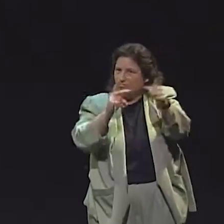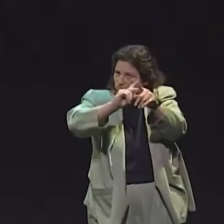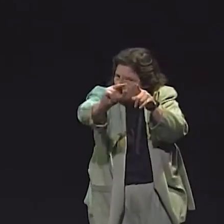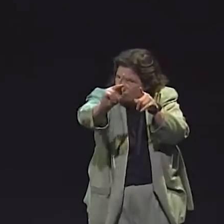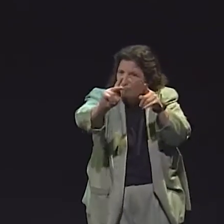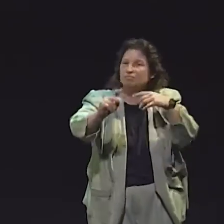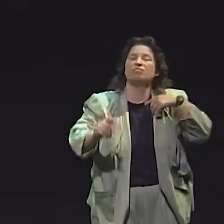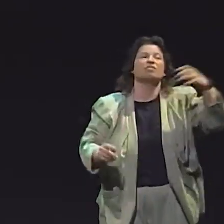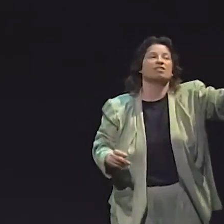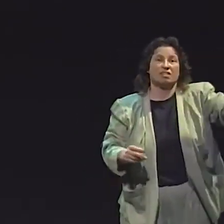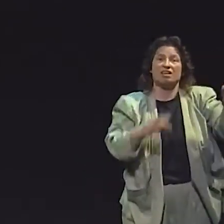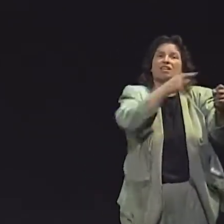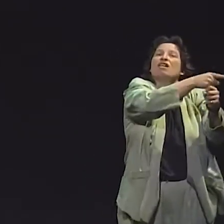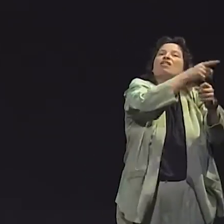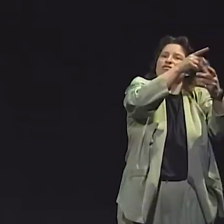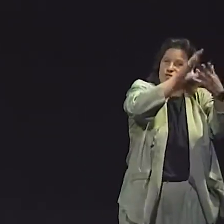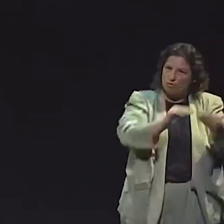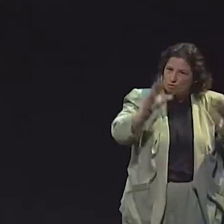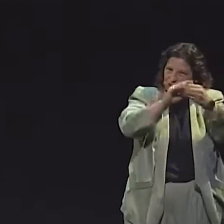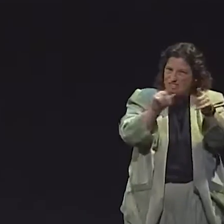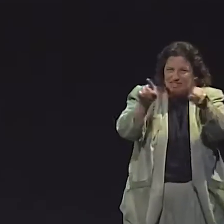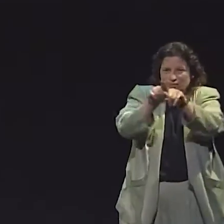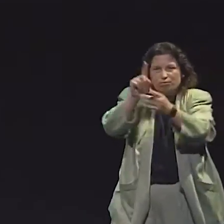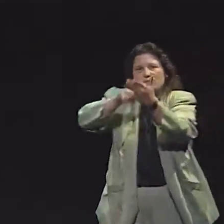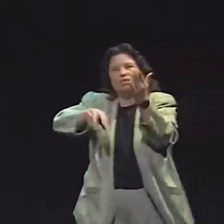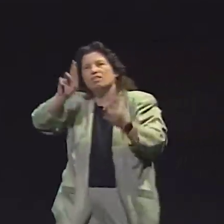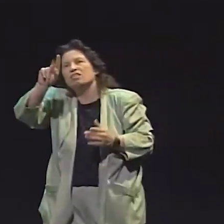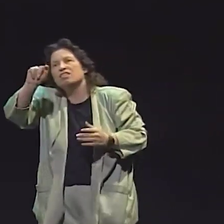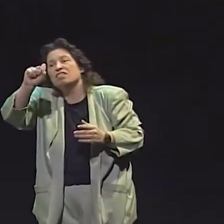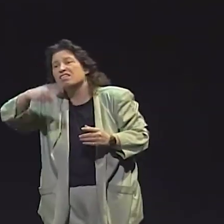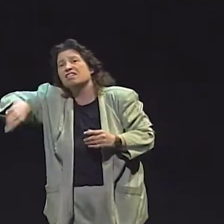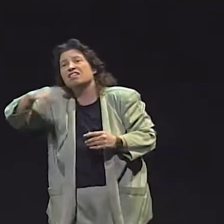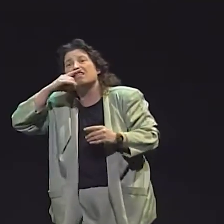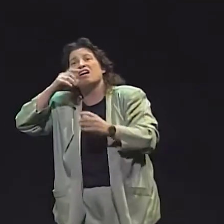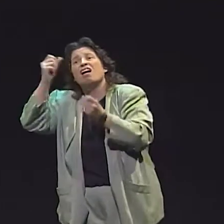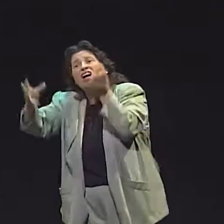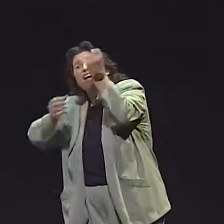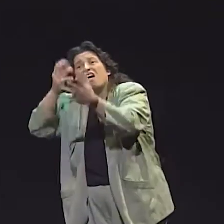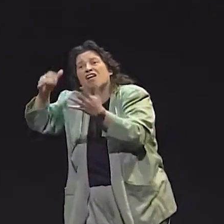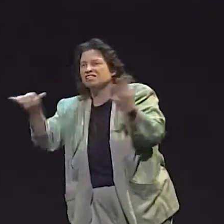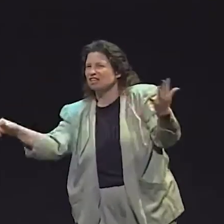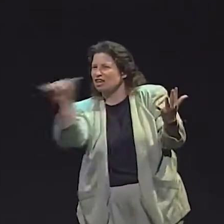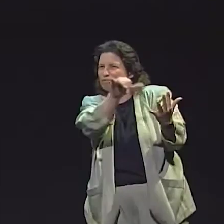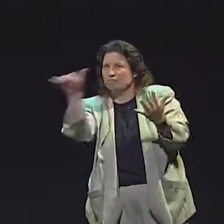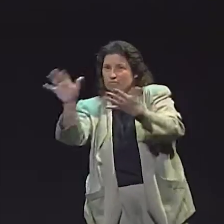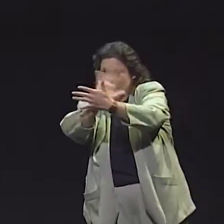THAT THEY HAD ACHIEVED PROFICIENCY IN ASL. SO, TO TEST THIS, I LOOKED AT A PROFESSIONAL STORYTELLER